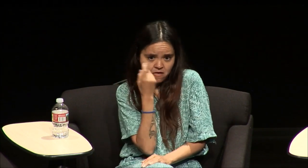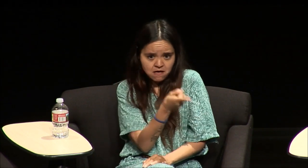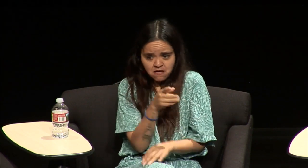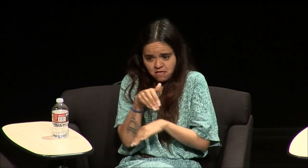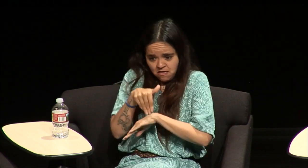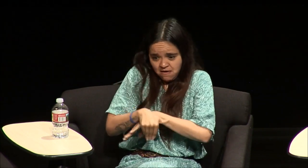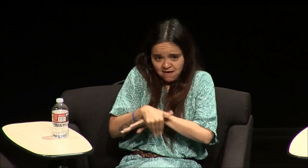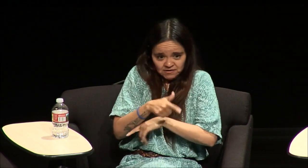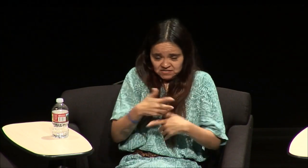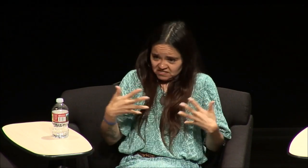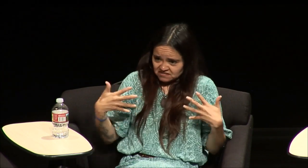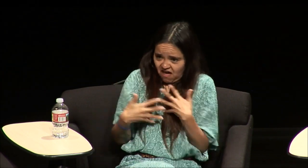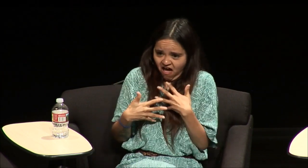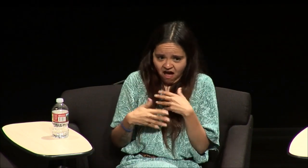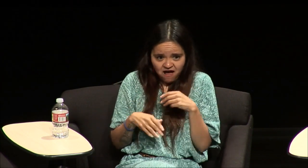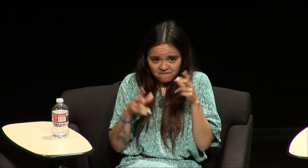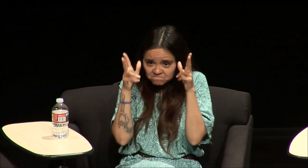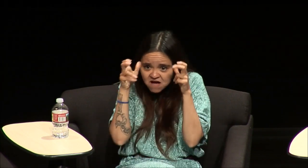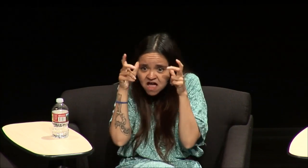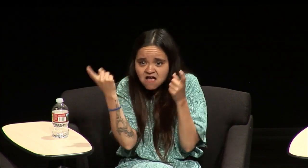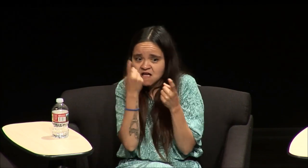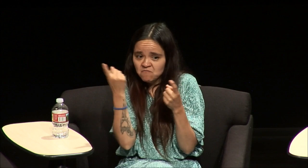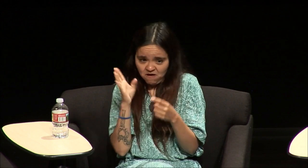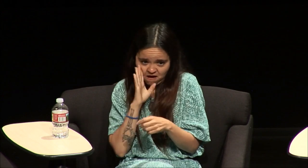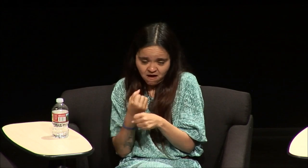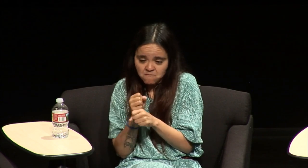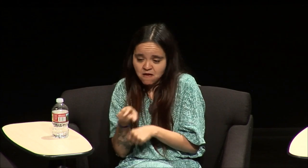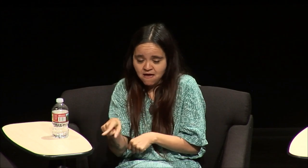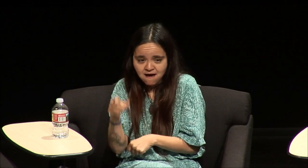said Claudia you know at night if you're afraid you know if monsters or something